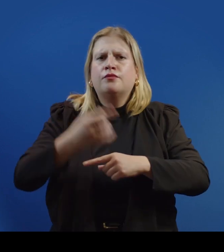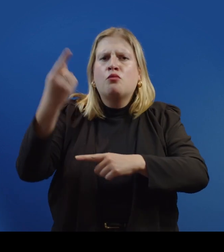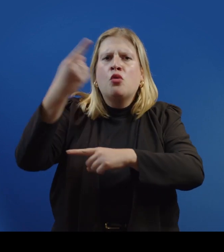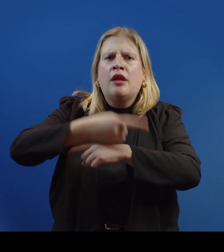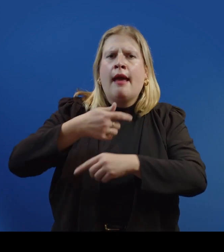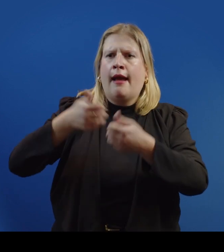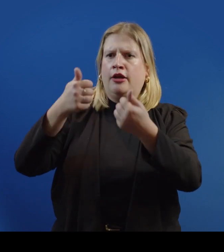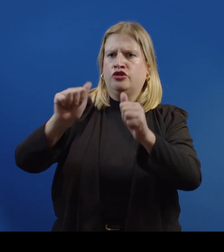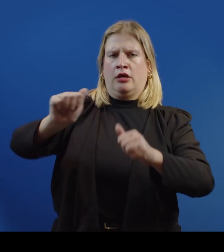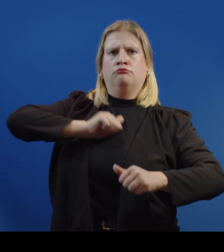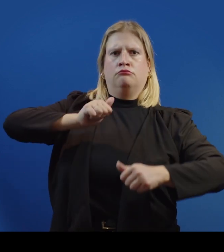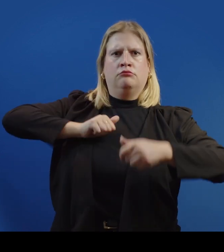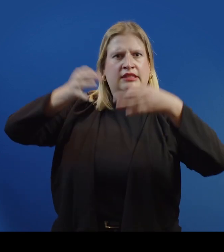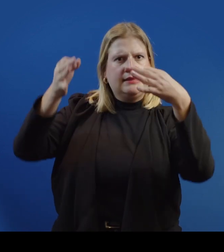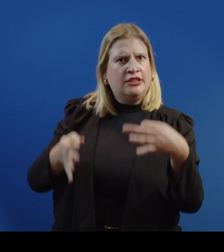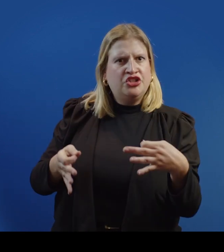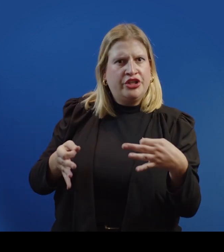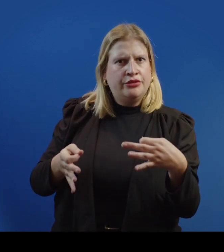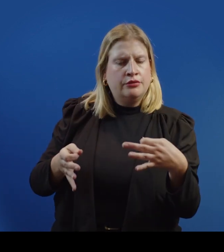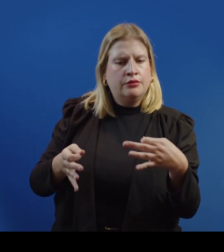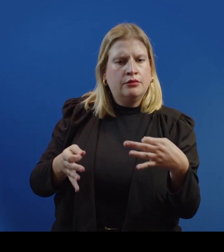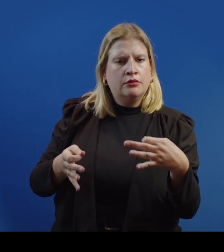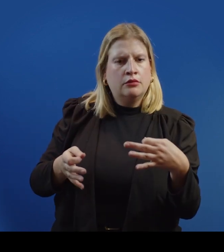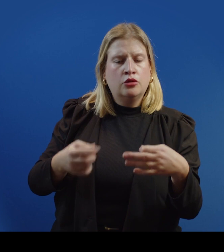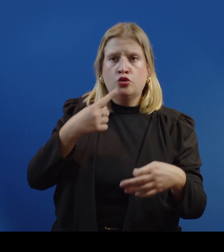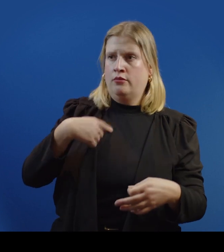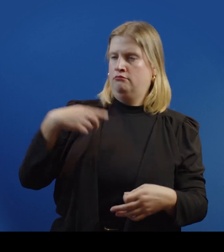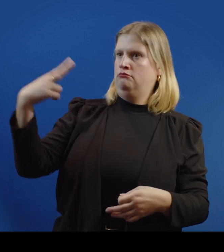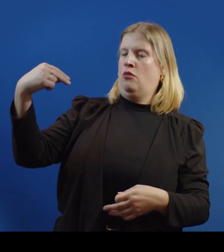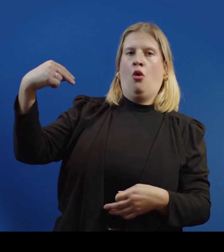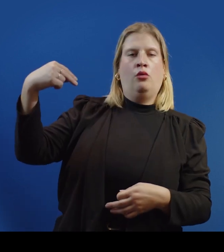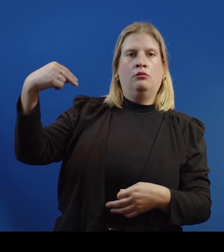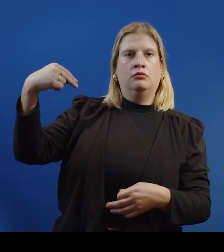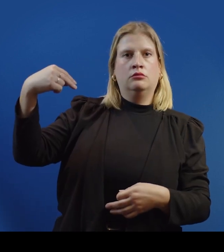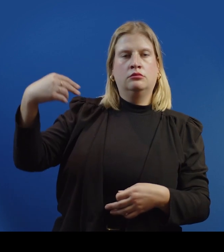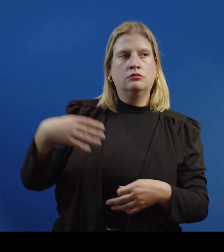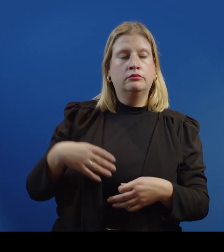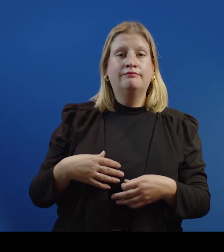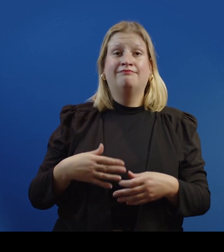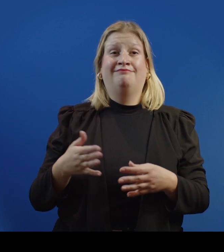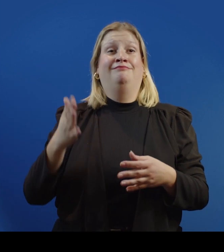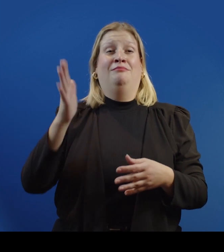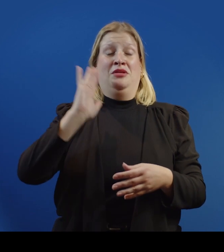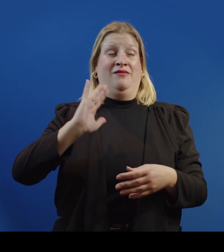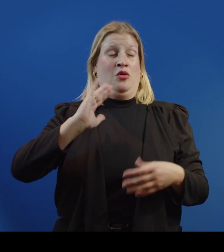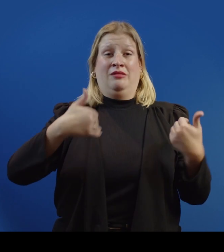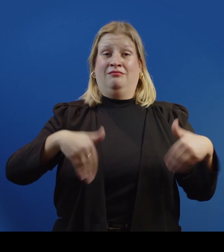One day I tried to make a decision on my own, and I was told I couldn't. Things were very different.